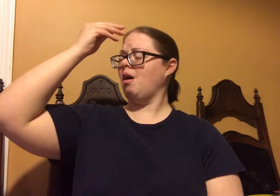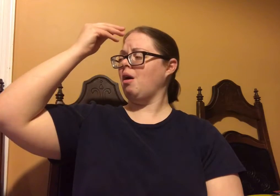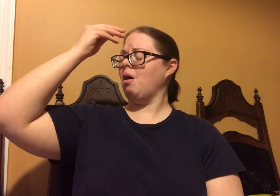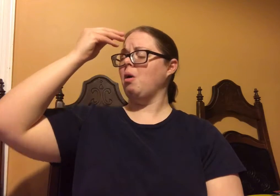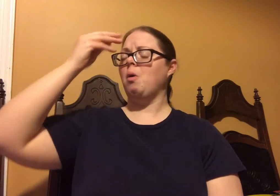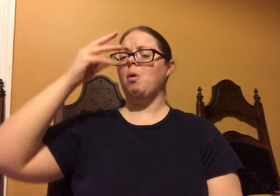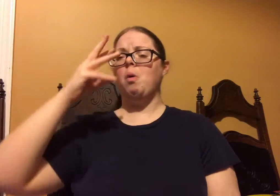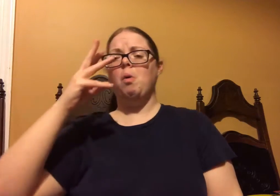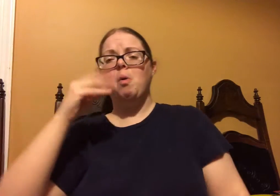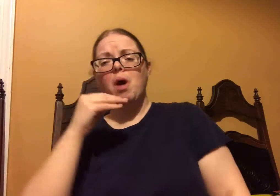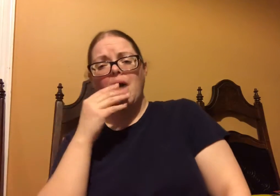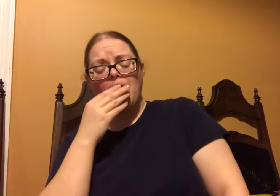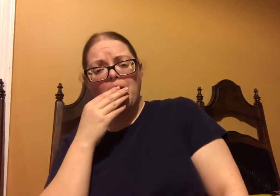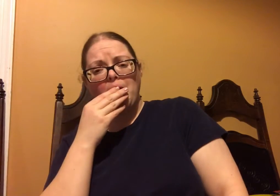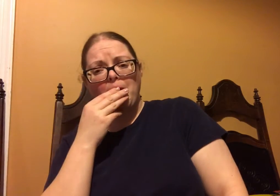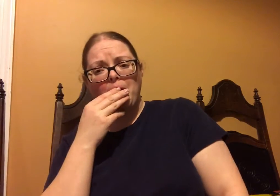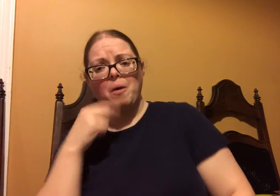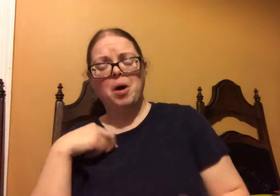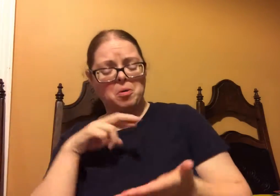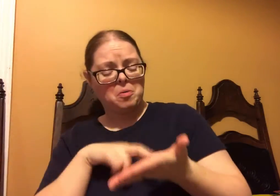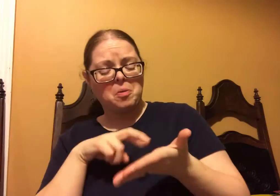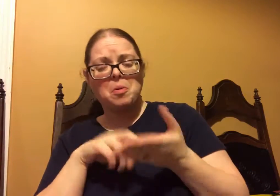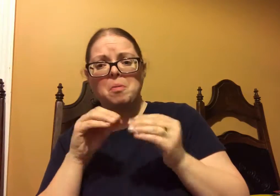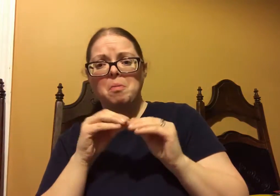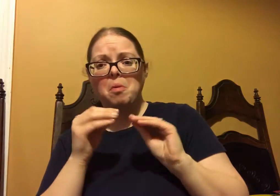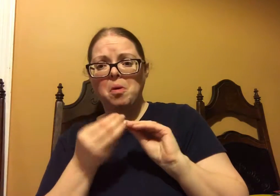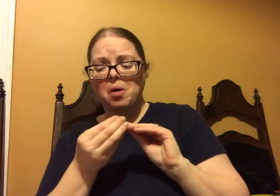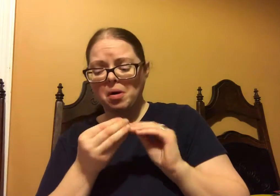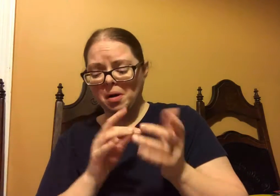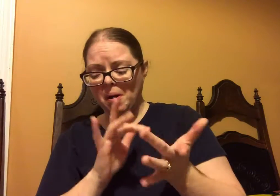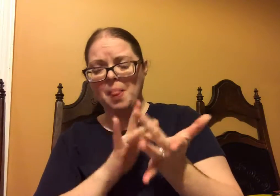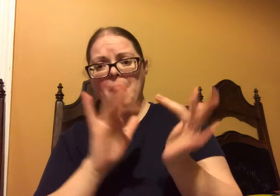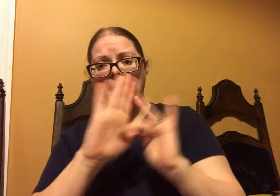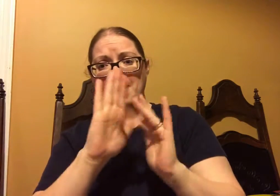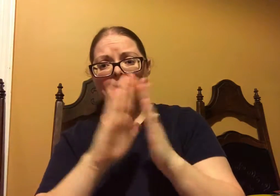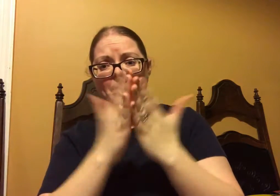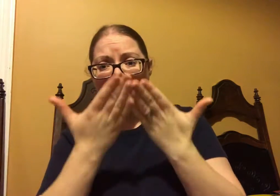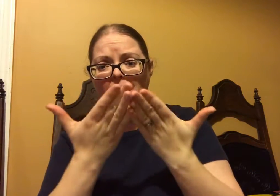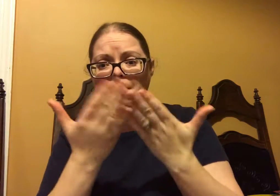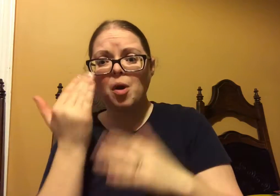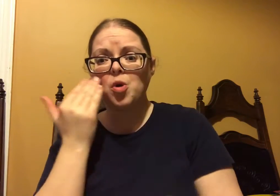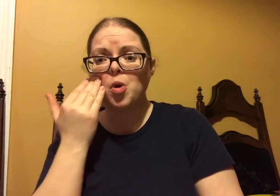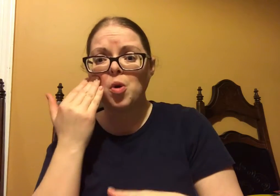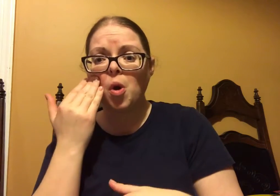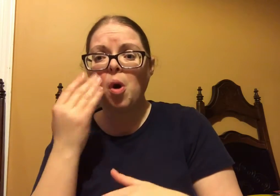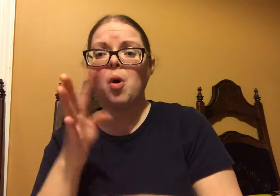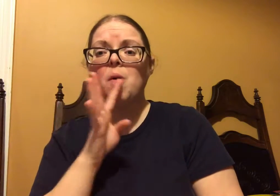And so that really got me thinking, I was amazed. I wanted to learn more.